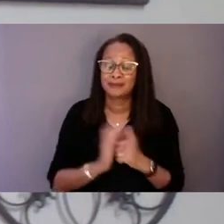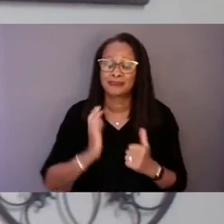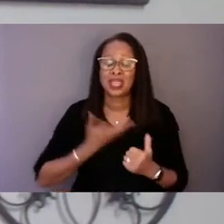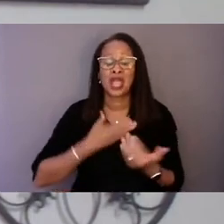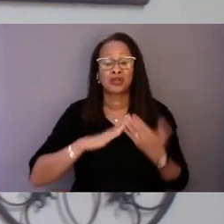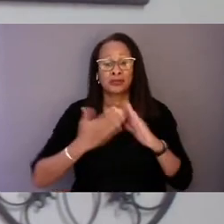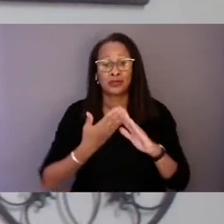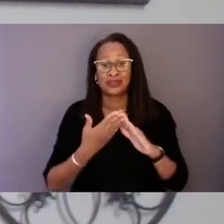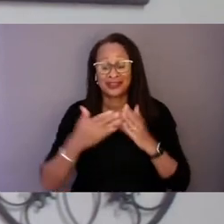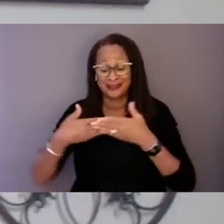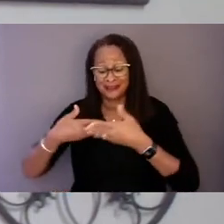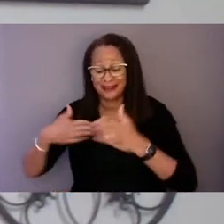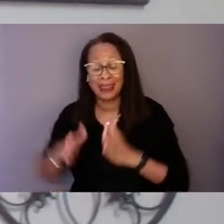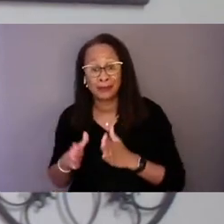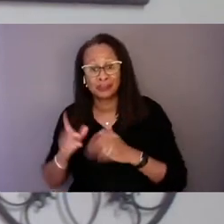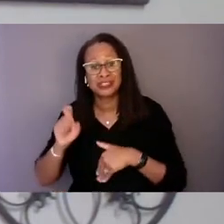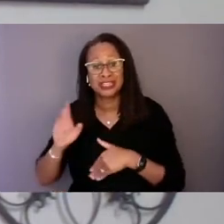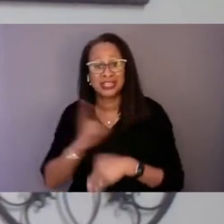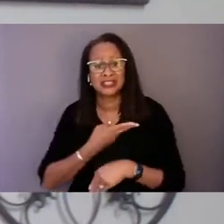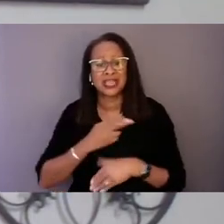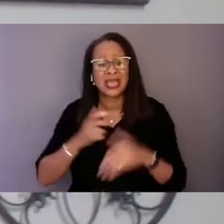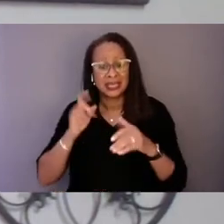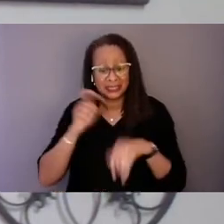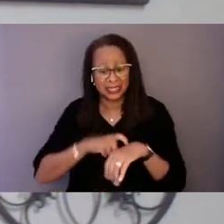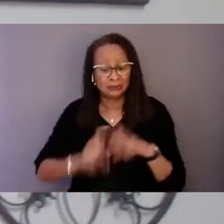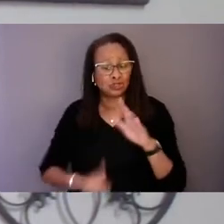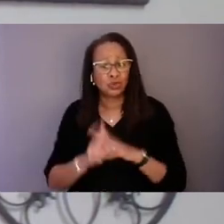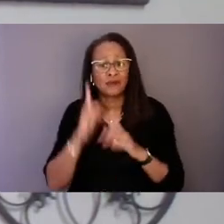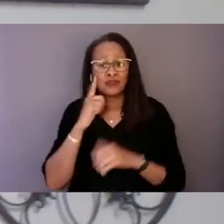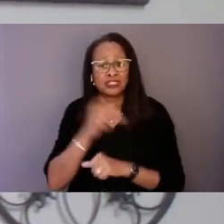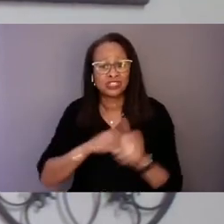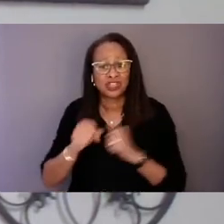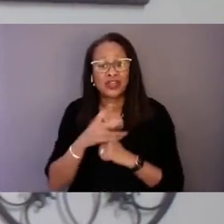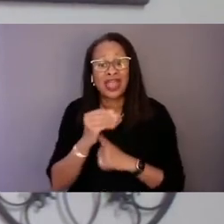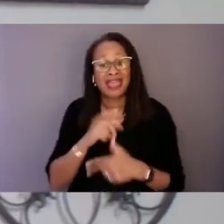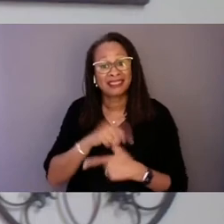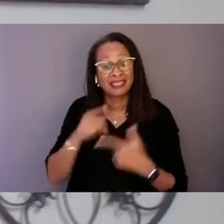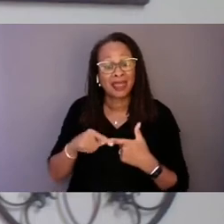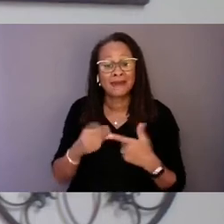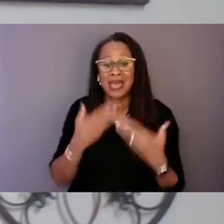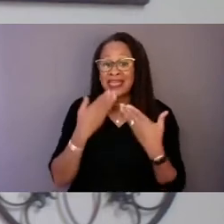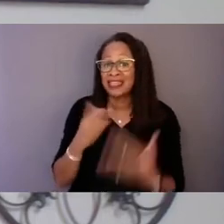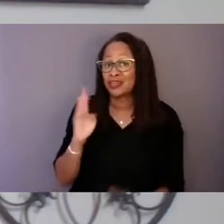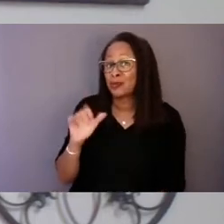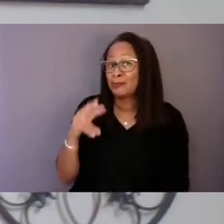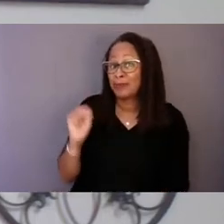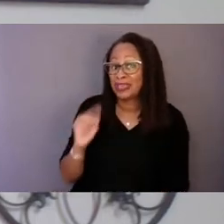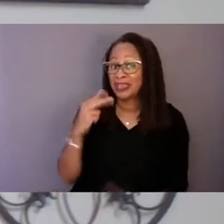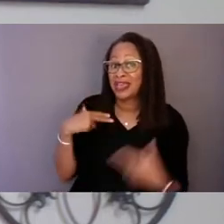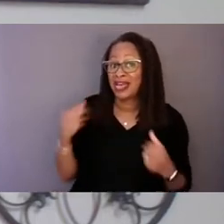It's time to show up for each other and for them. Thank you to Beacon Health Options for your generous sponsorship of this initiative.